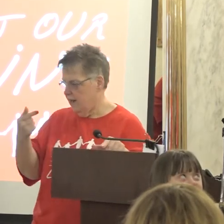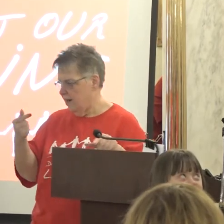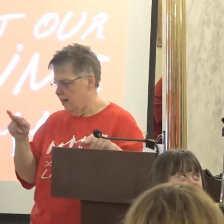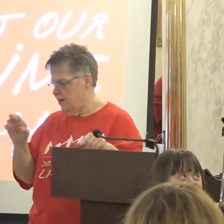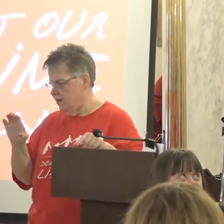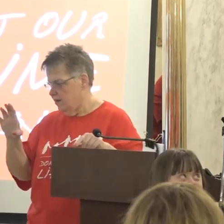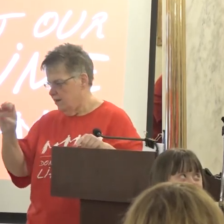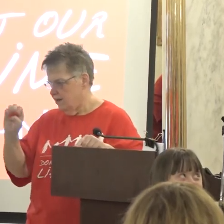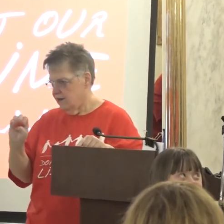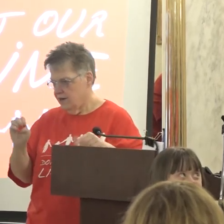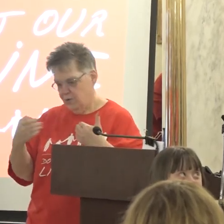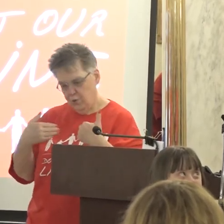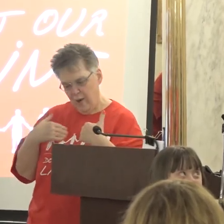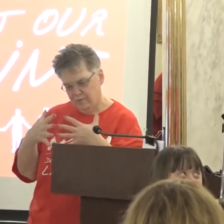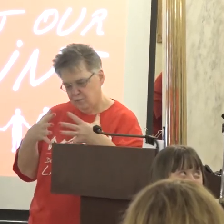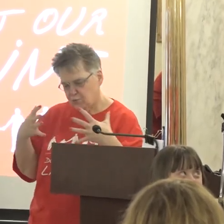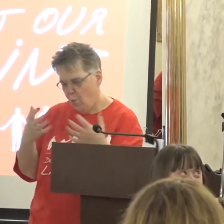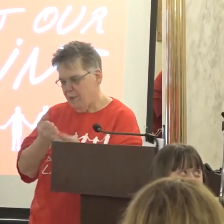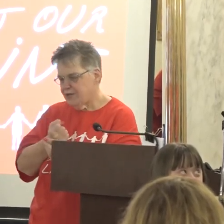You are loved beyond belief